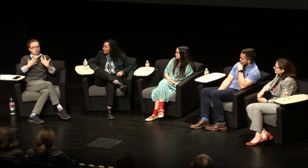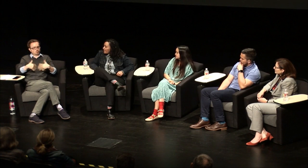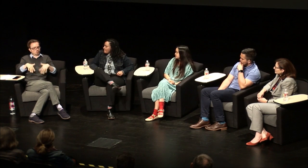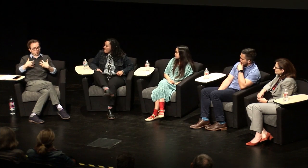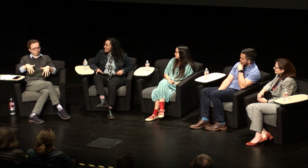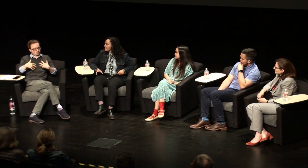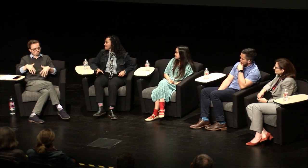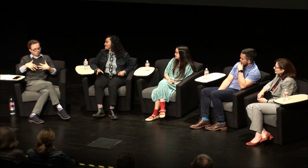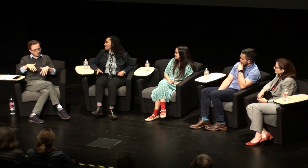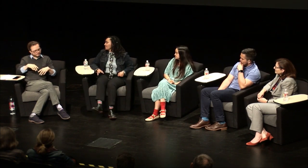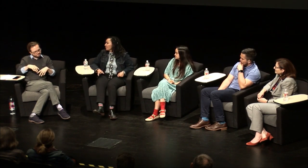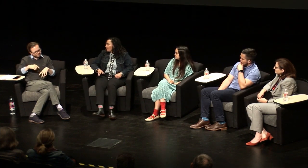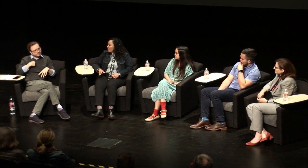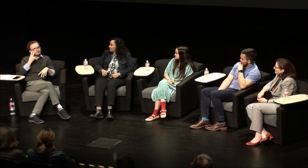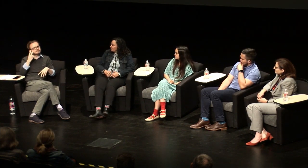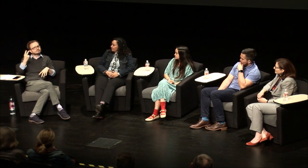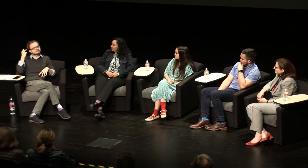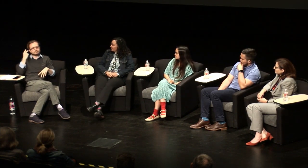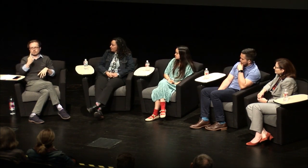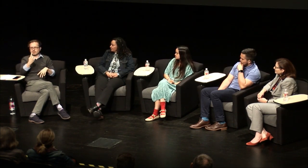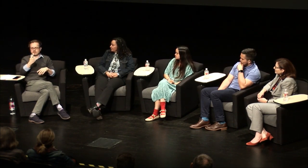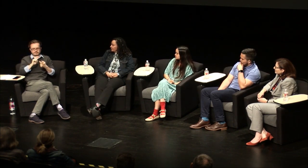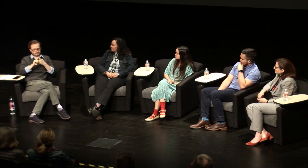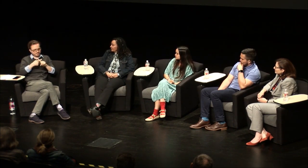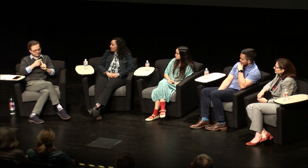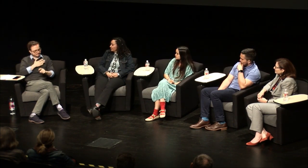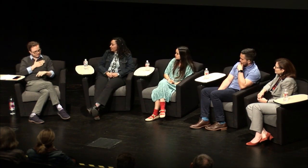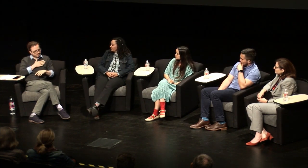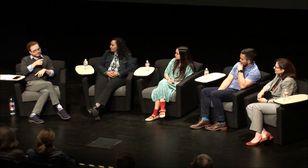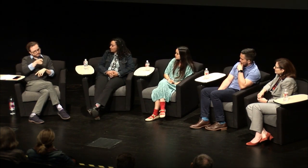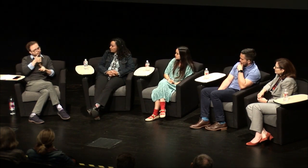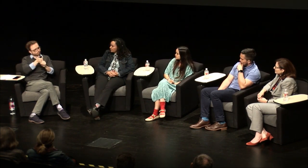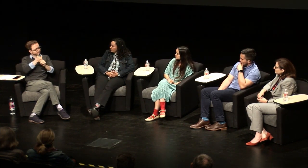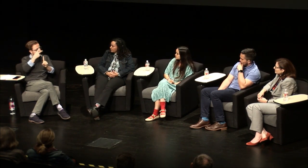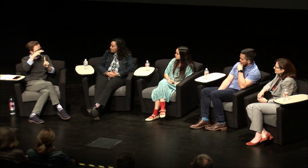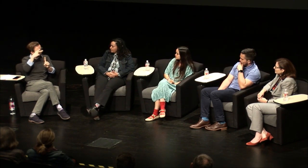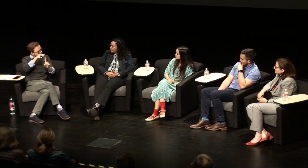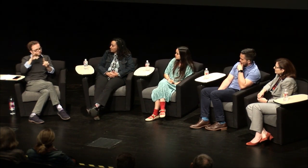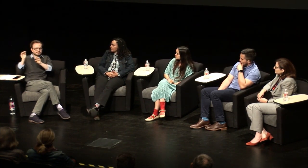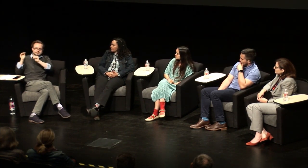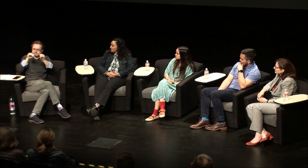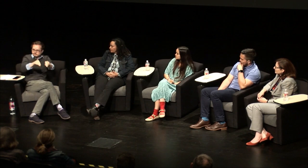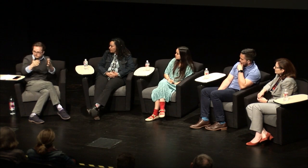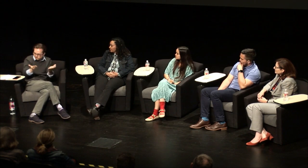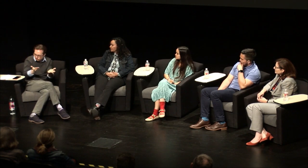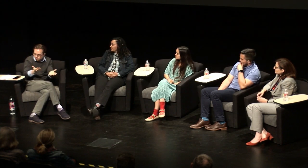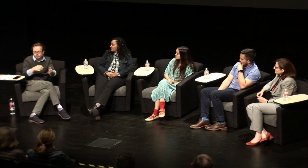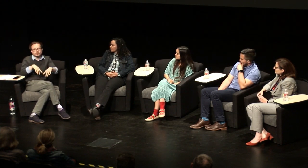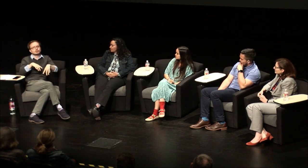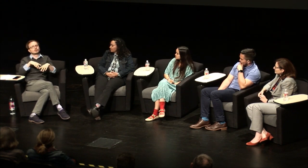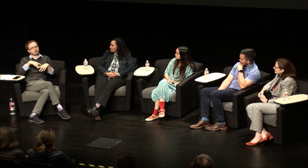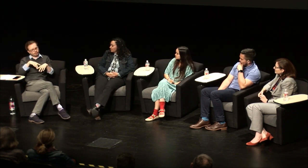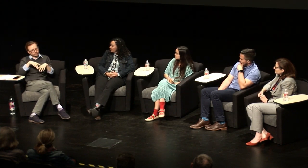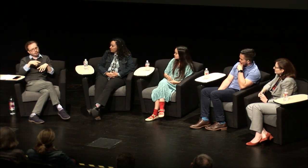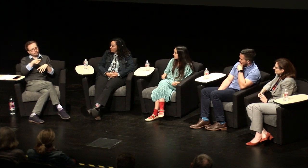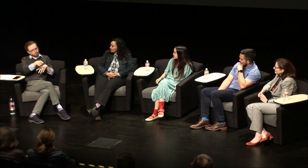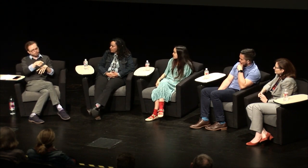they have all these different identities and it's it's a it's a complex topic I know a lot of people are talking about right now. So I have a friend from Mexico